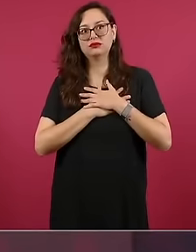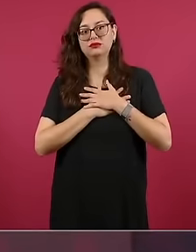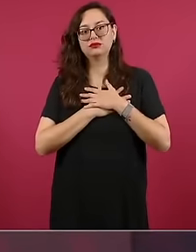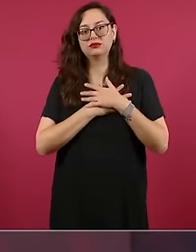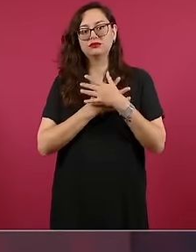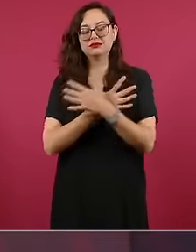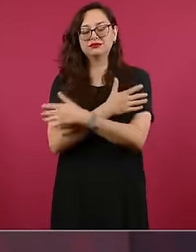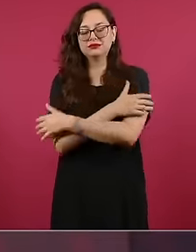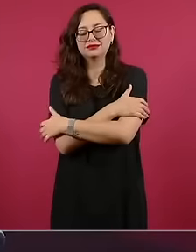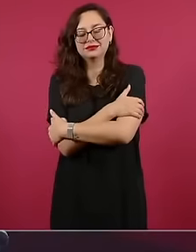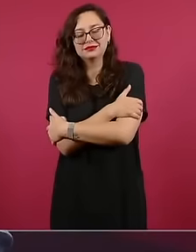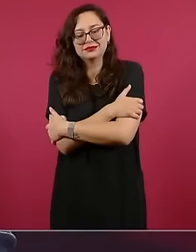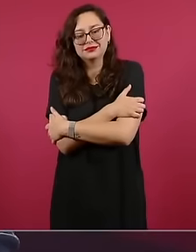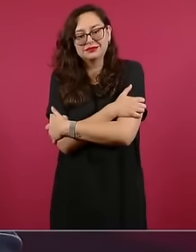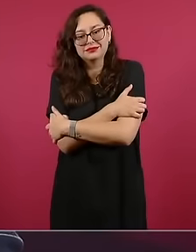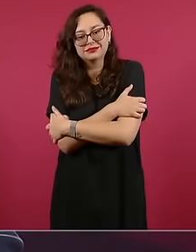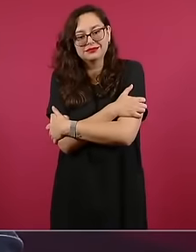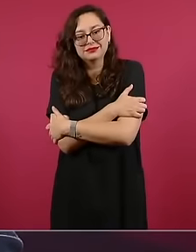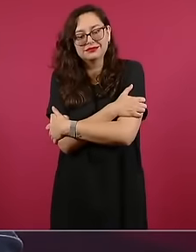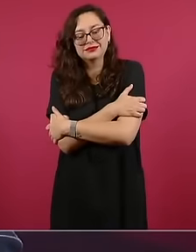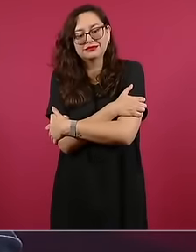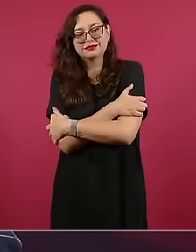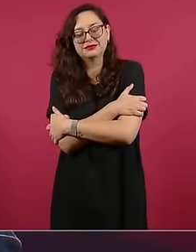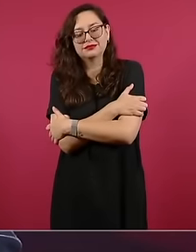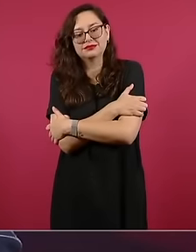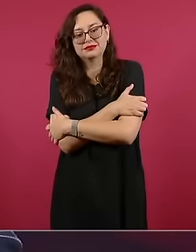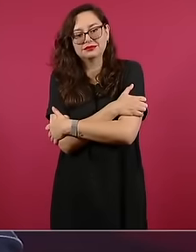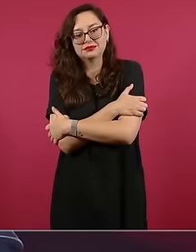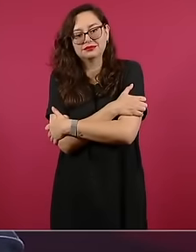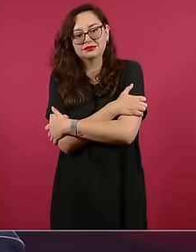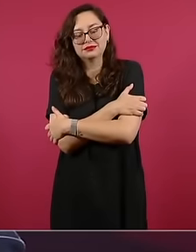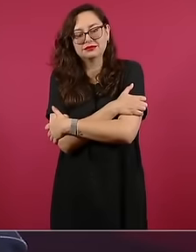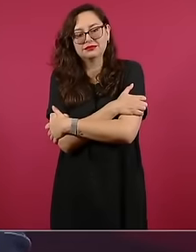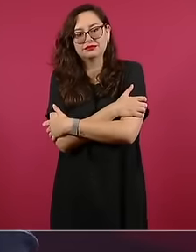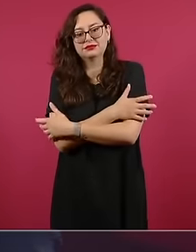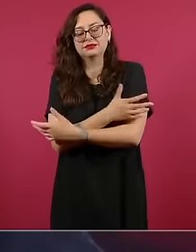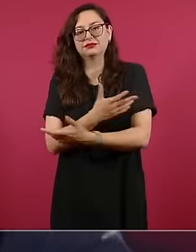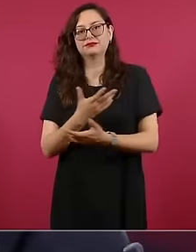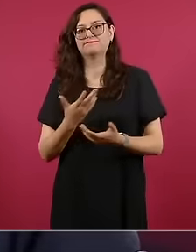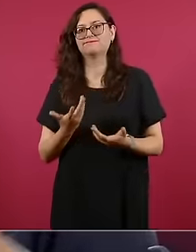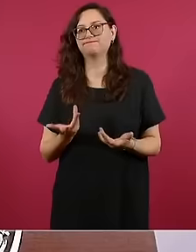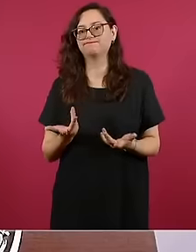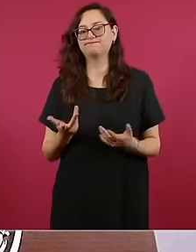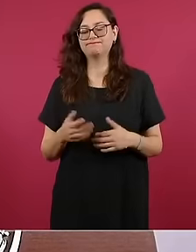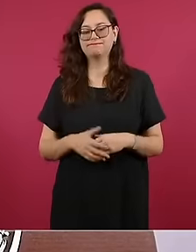hugs how we